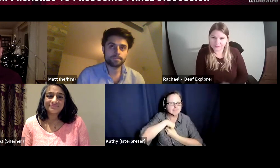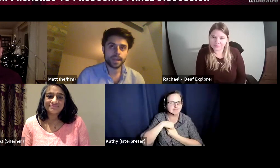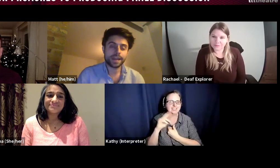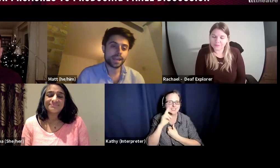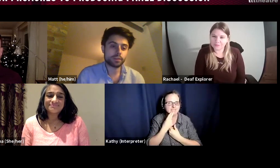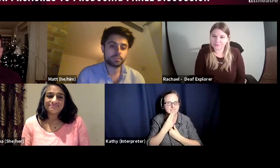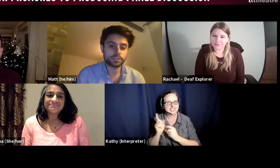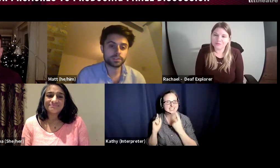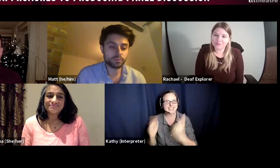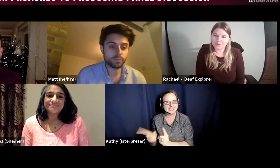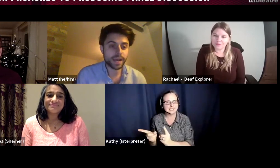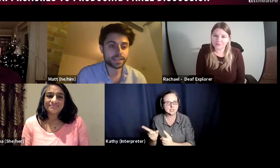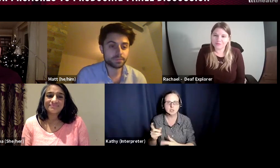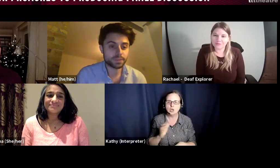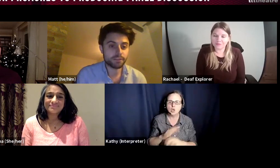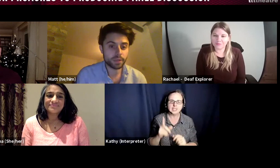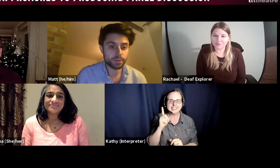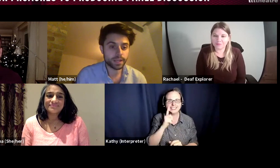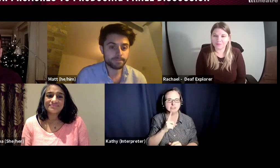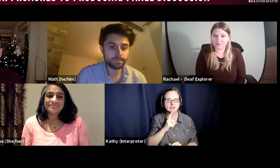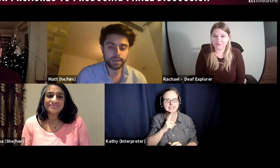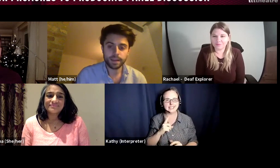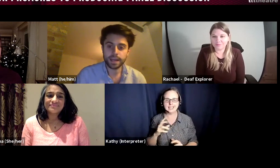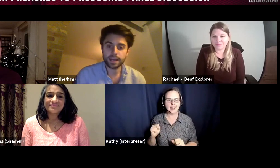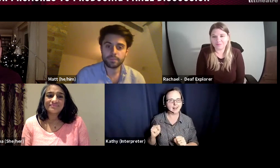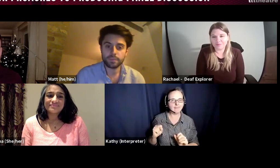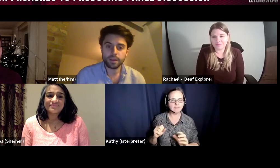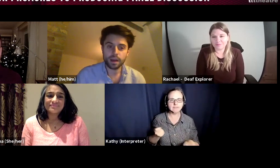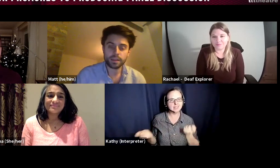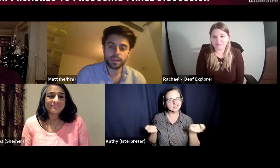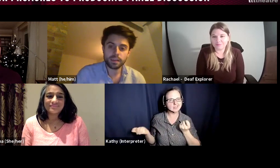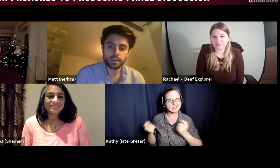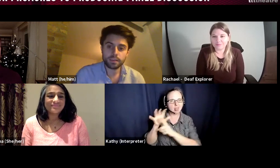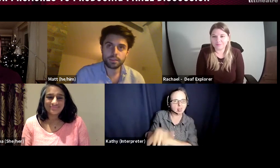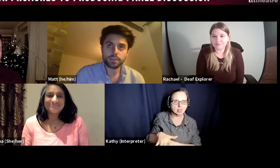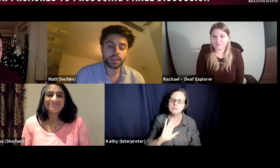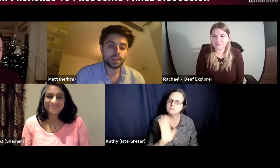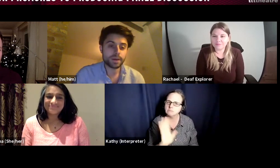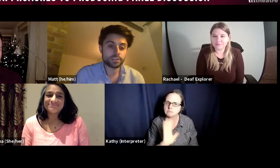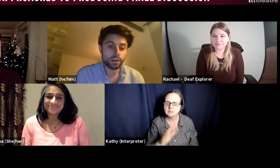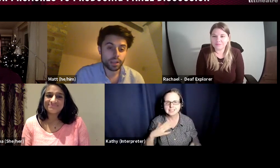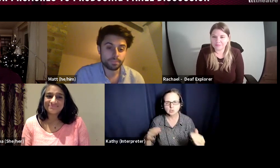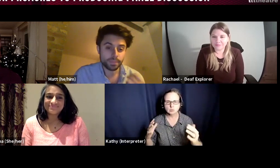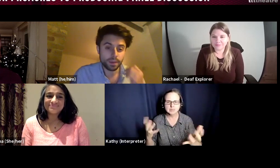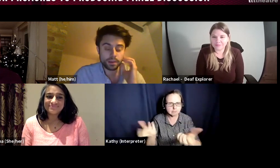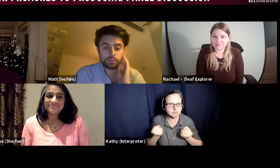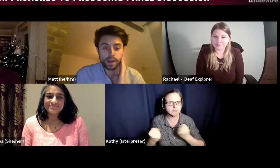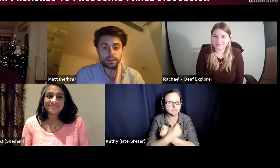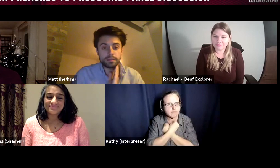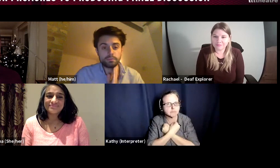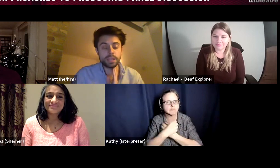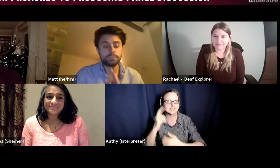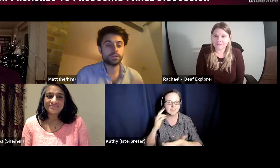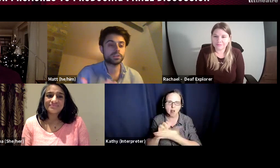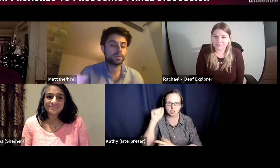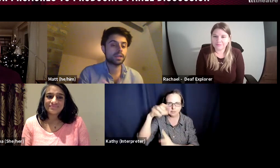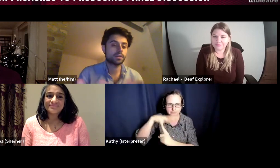a hearing person's room with deaf people in it. Thinking about time when people speak in different